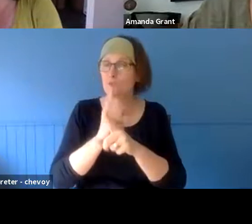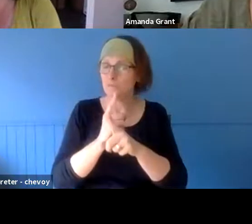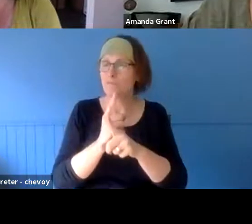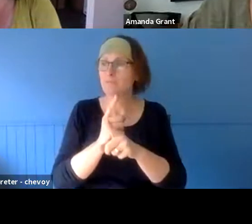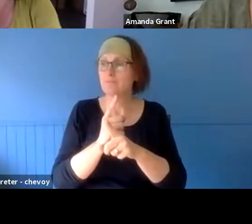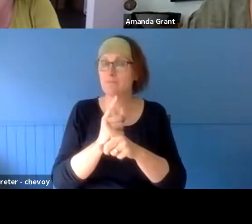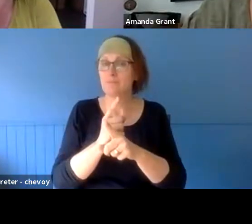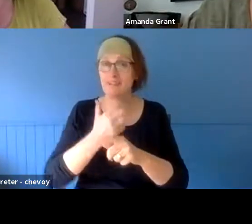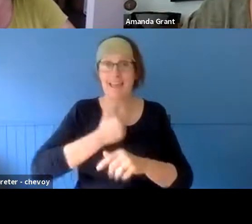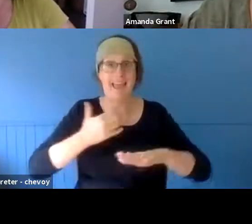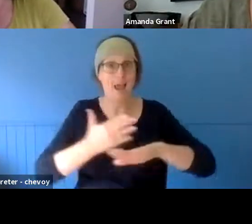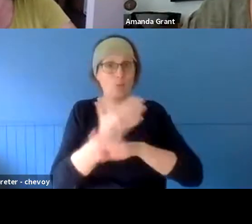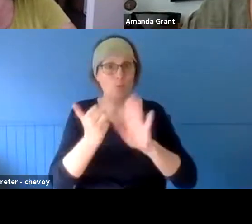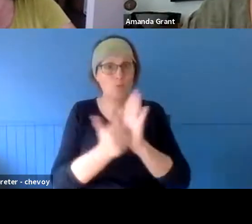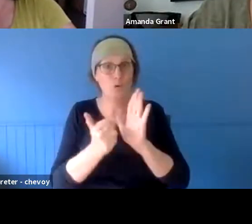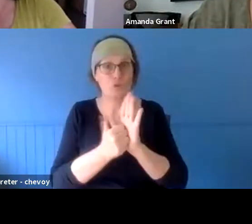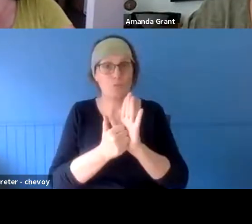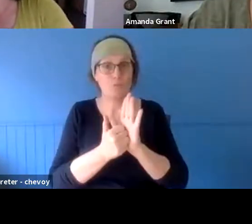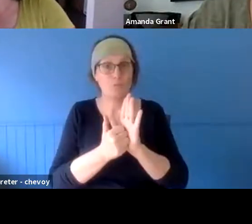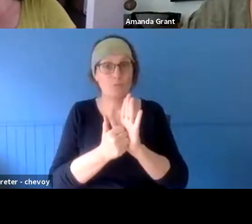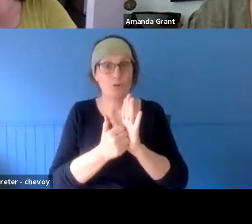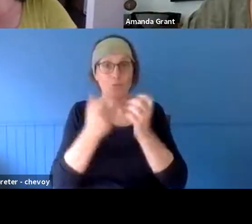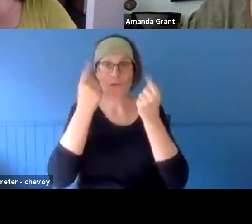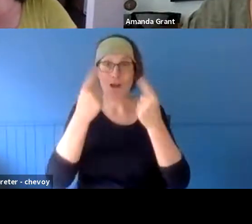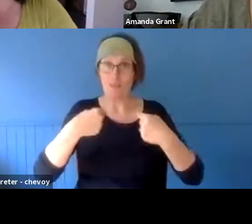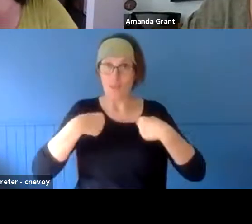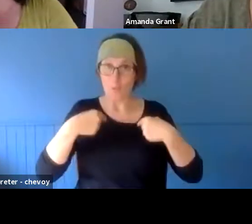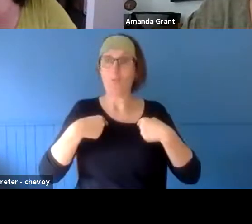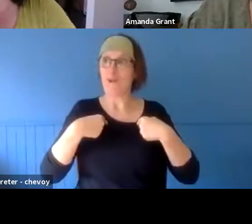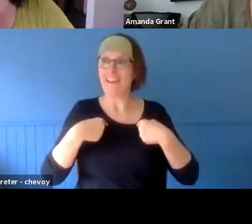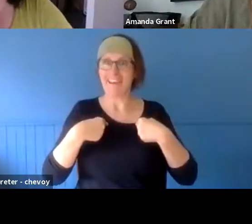actually, we also benefited. >> AMANDA GRANT: Ahhh! I was going to